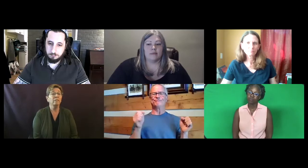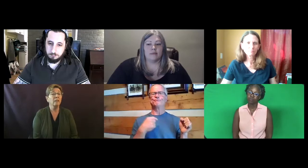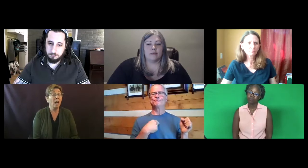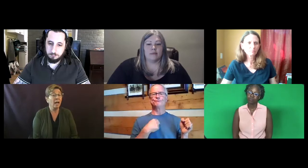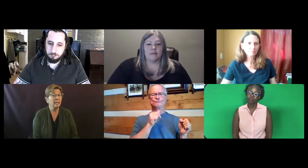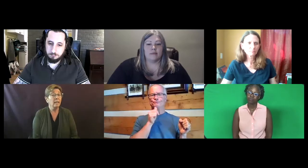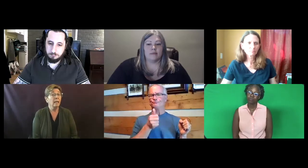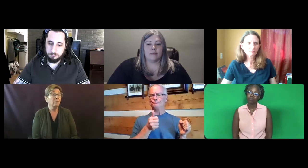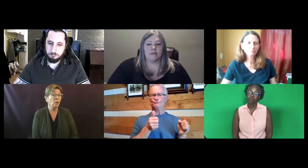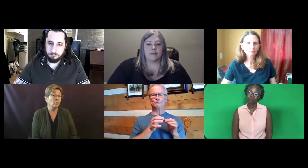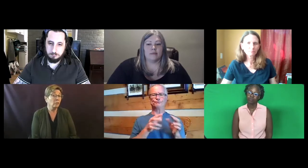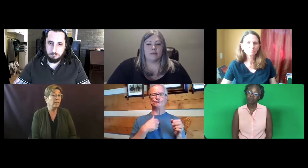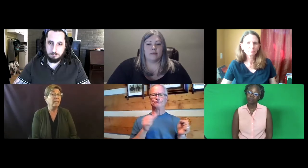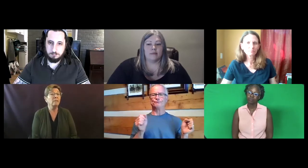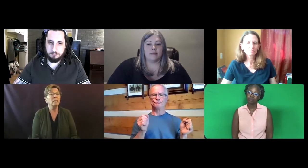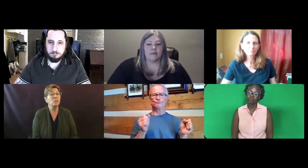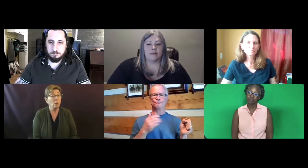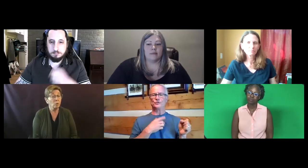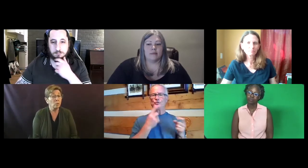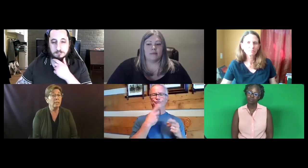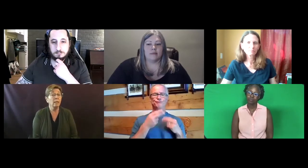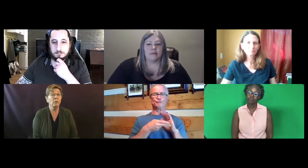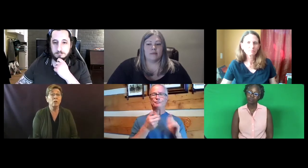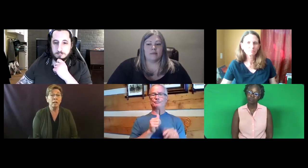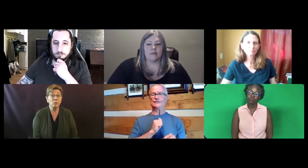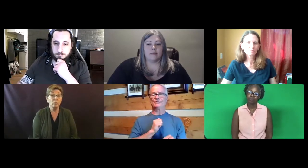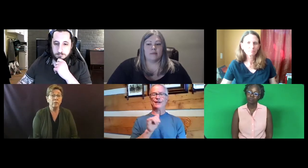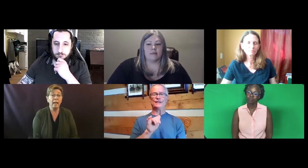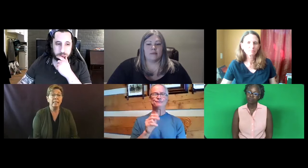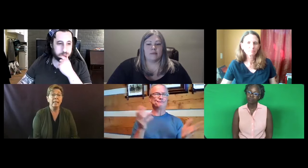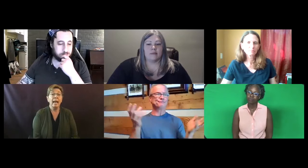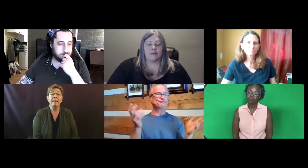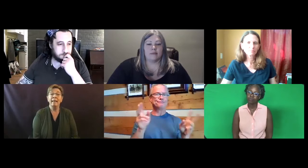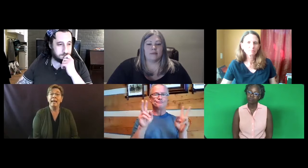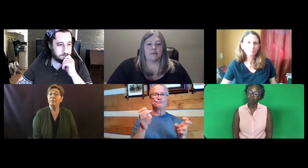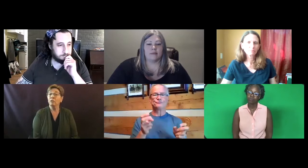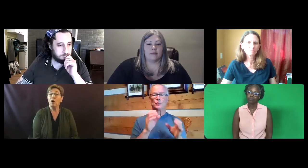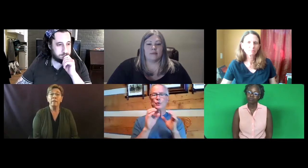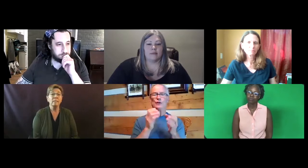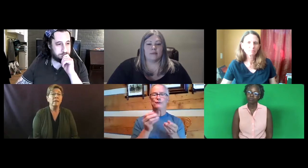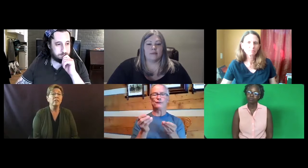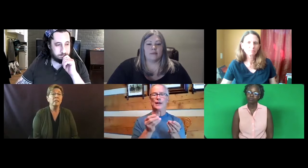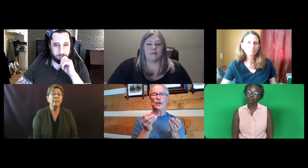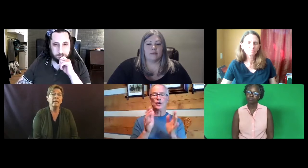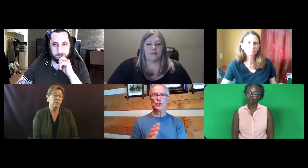If not, if they're not certified they have to disclose that they are not certified, and they have to call themselves something else.